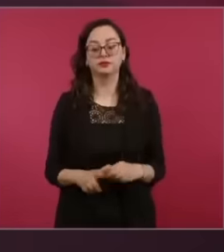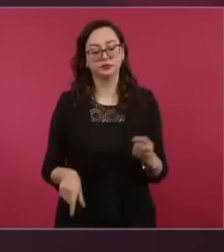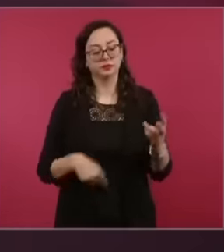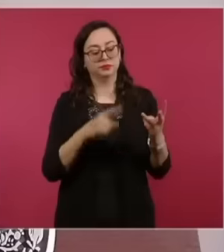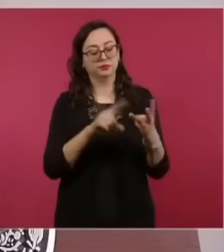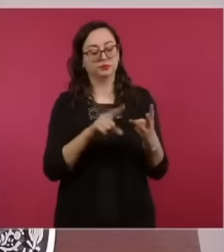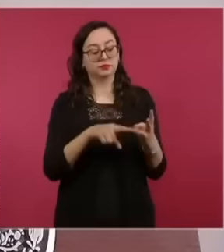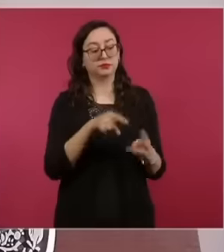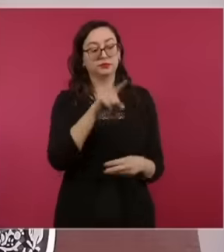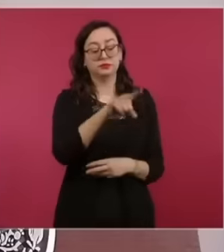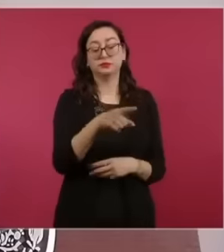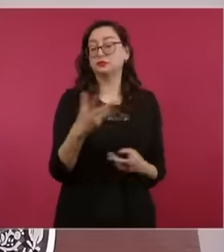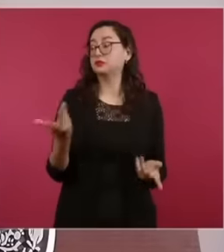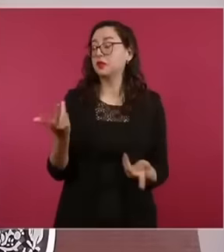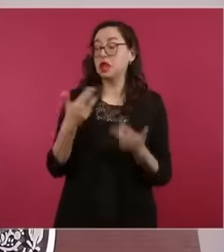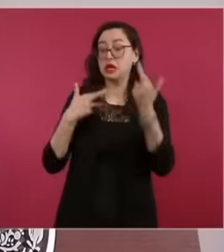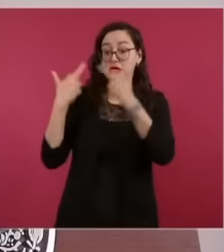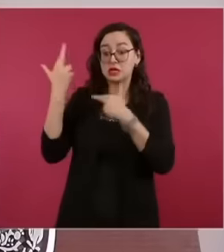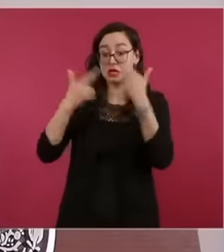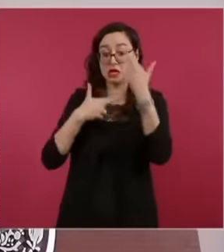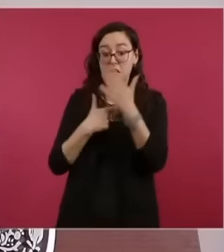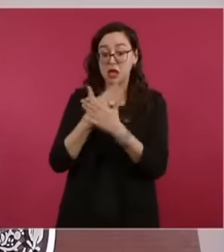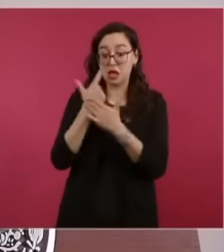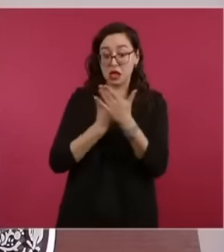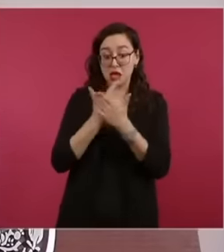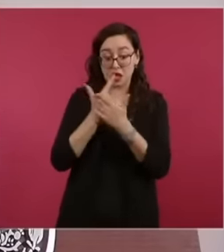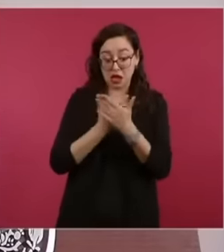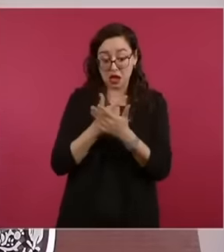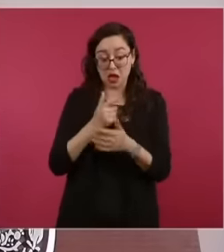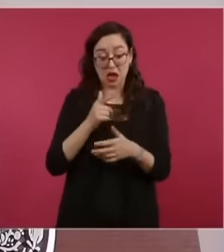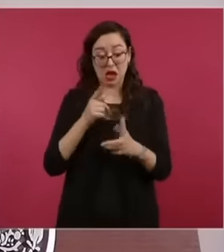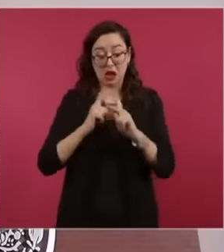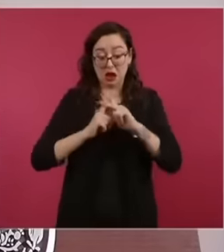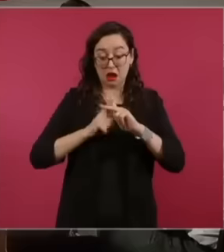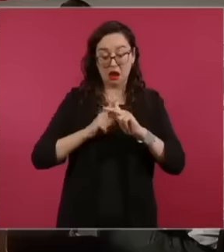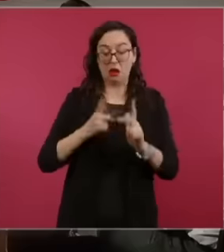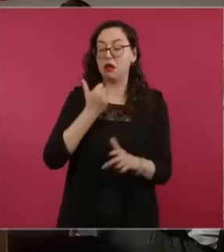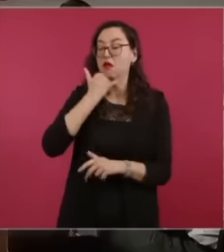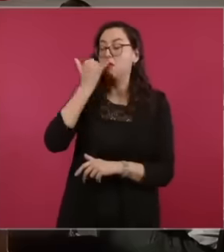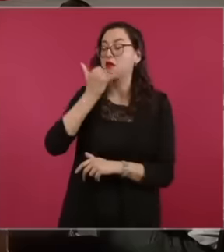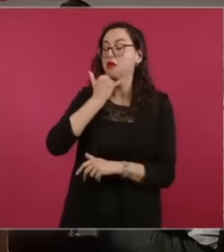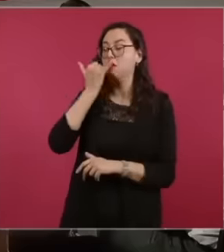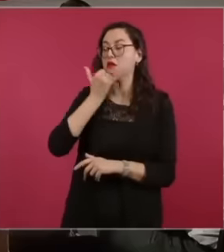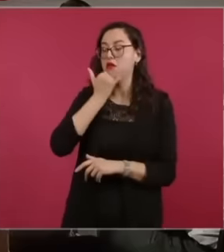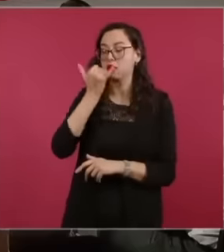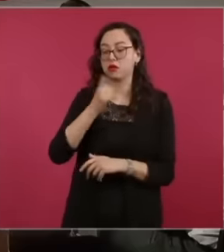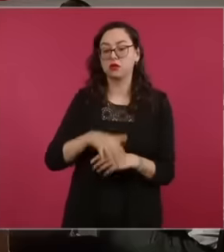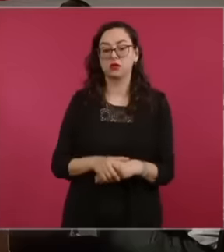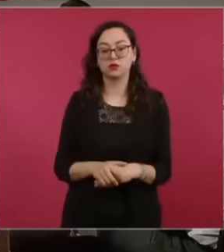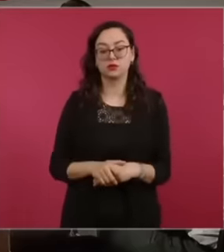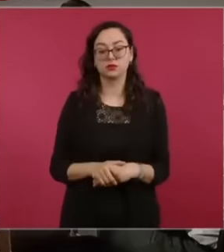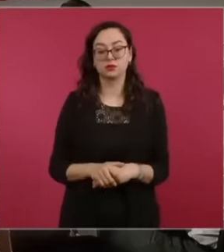audits and reviews, the so-called errors of form, and the authority has defended the legality of